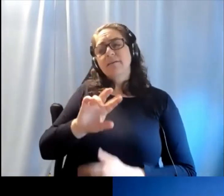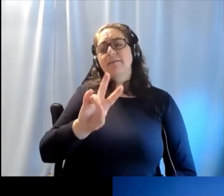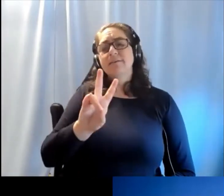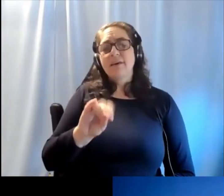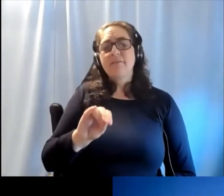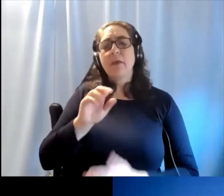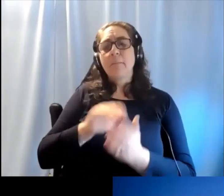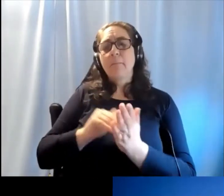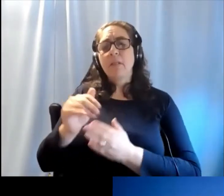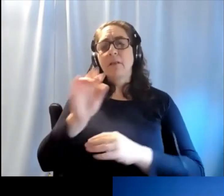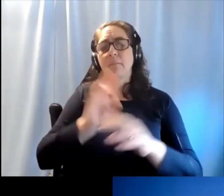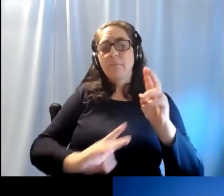services.